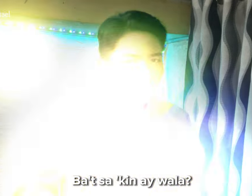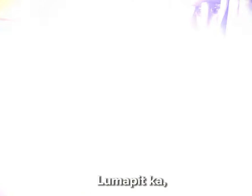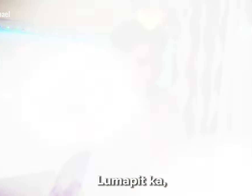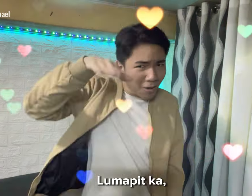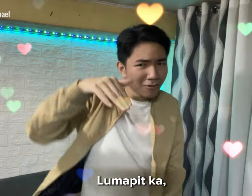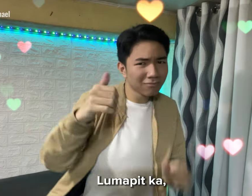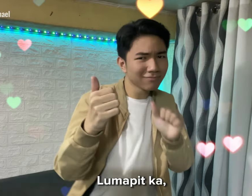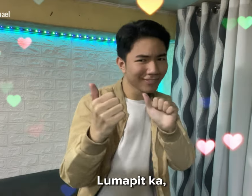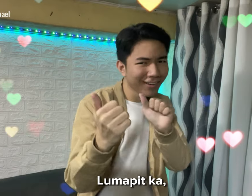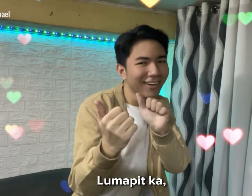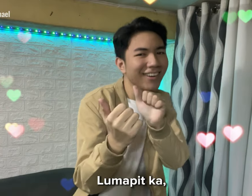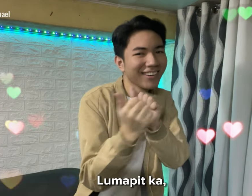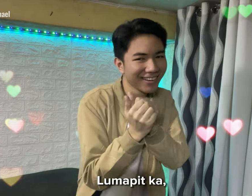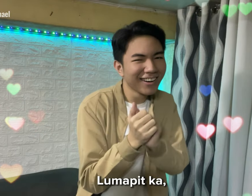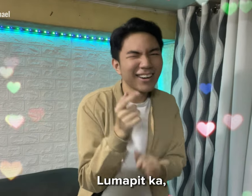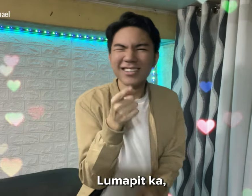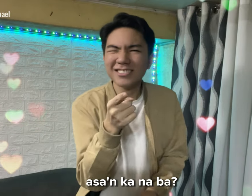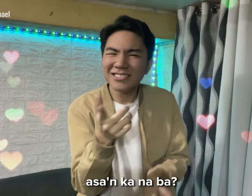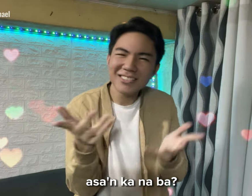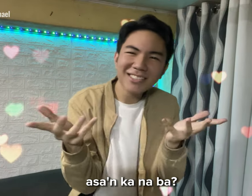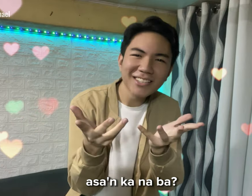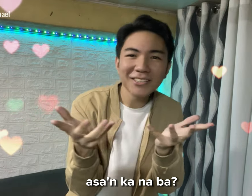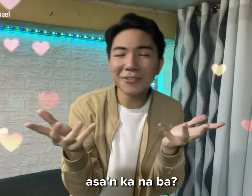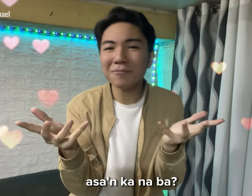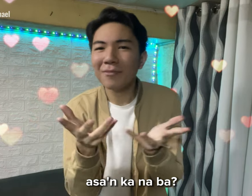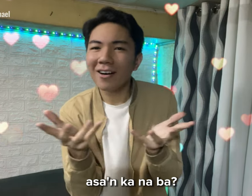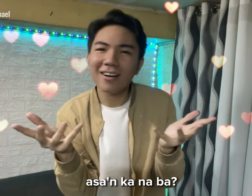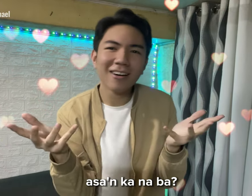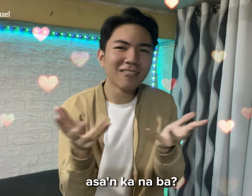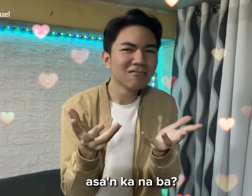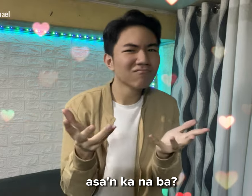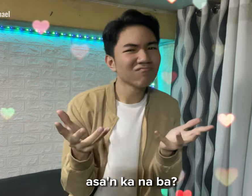Come on over Where are you?